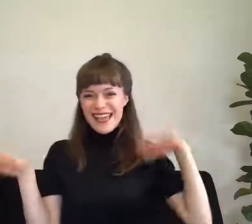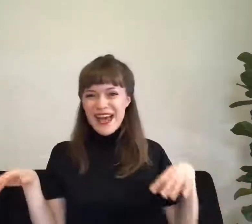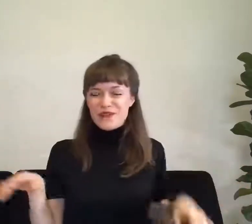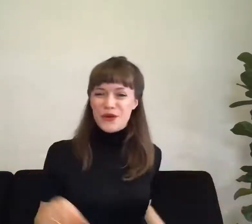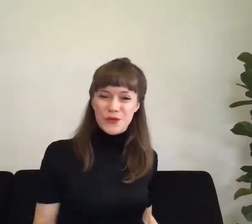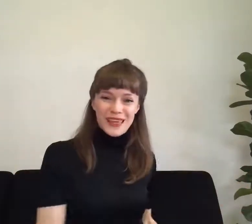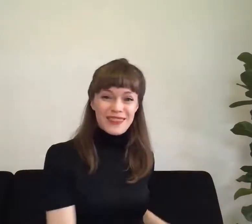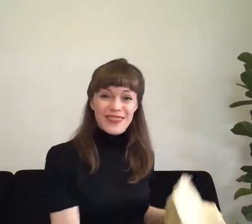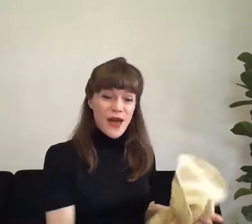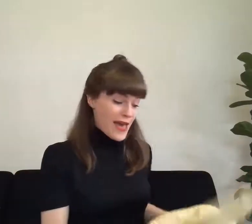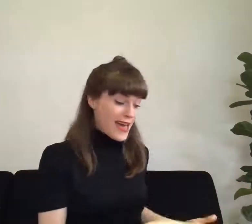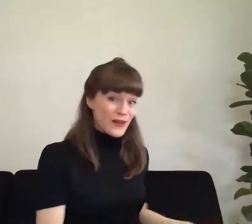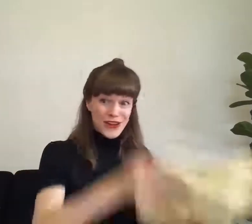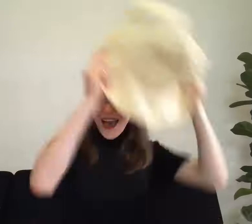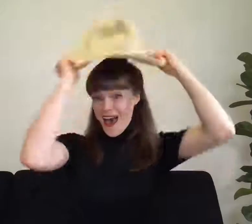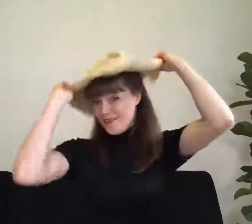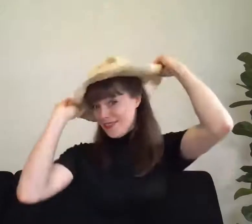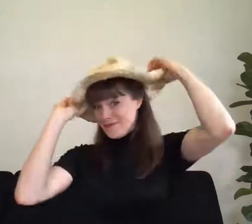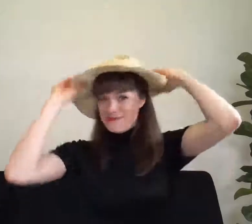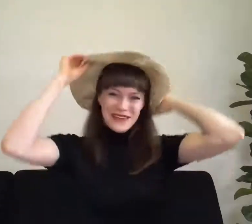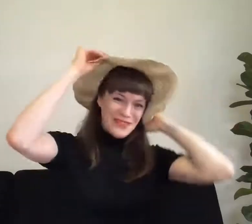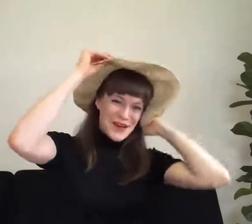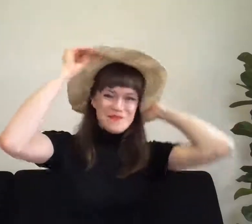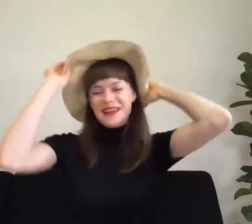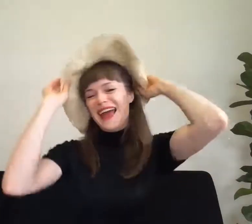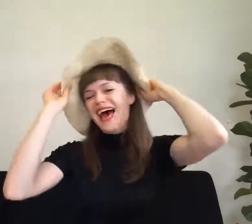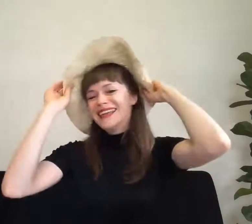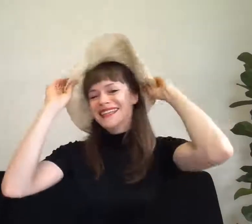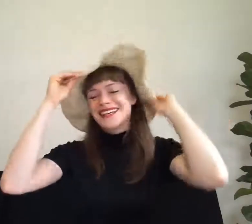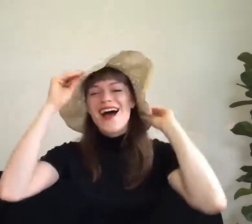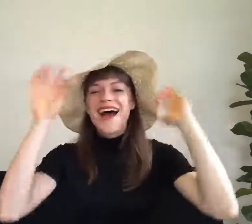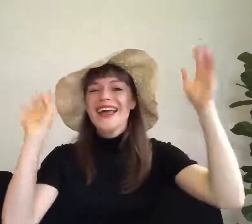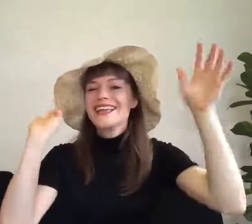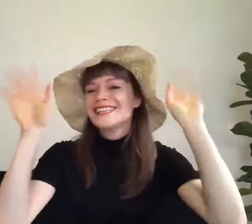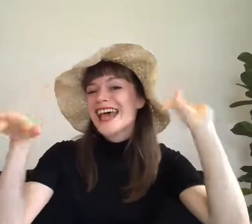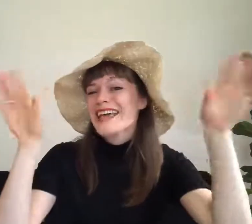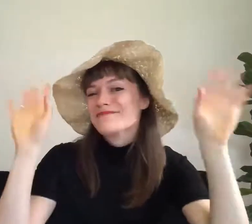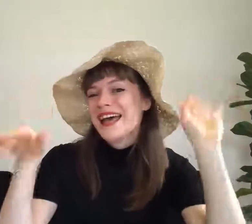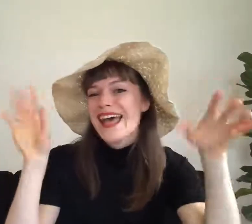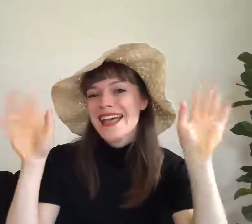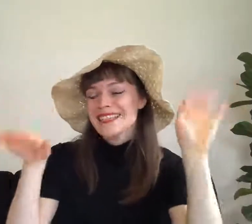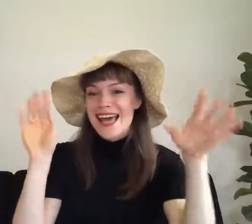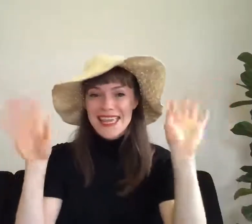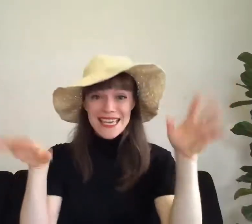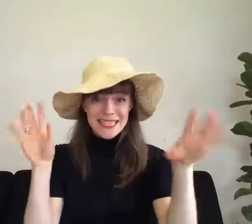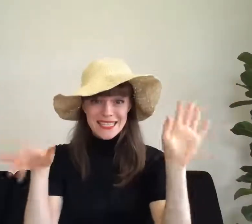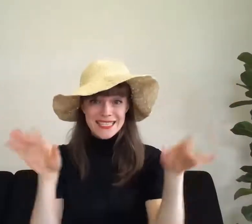scarecrow with hang on a flippy floppy hat I can shake my hands like this and